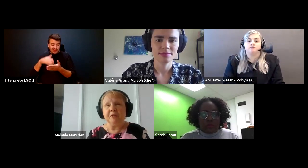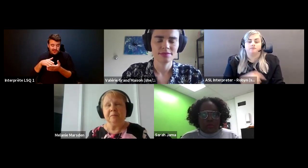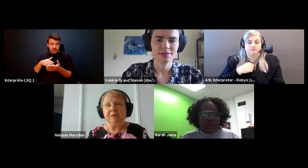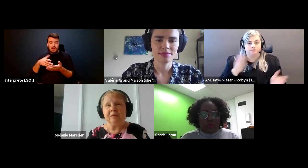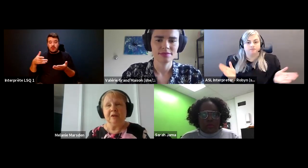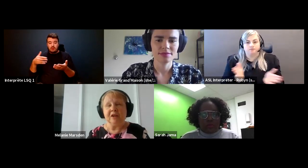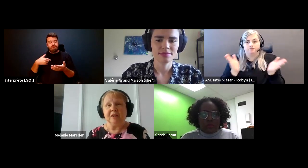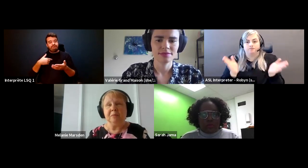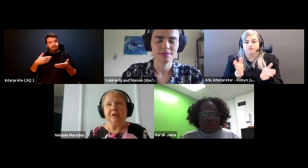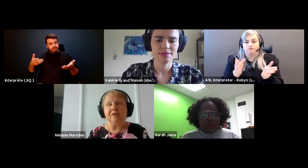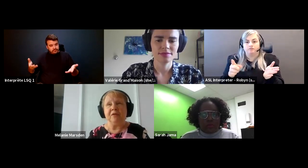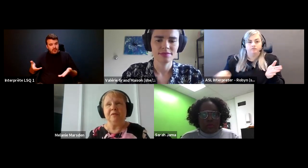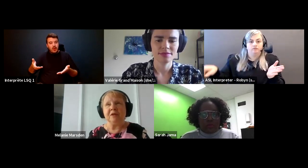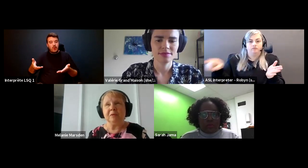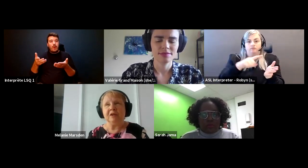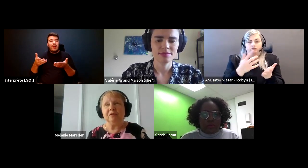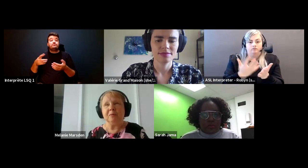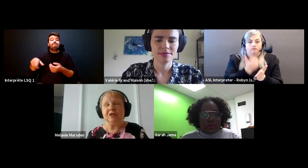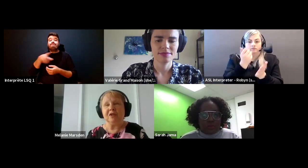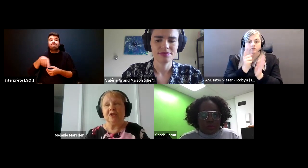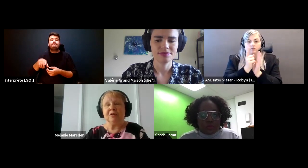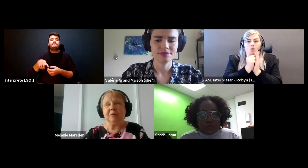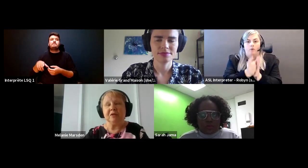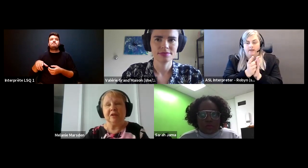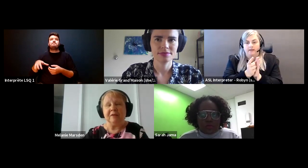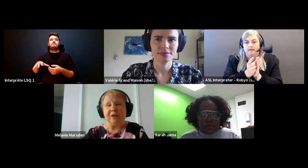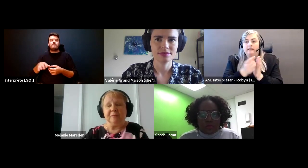Melanie Marsden: You know, take a moment if if some of the information I share is a bit heavy.